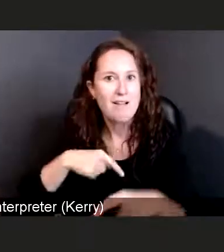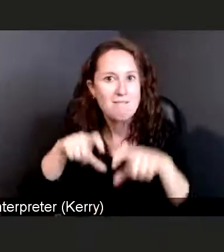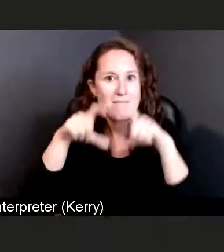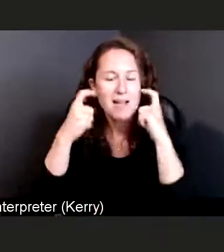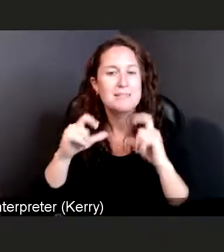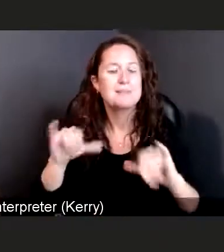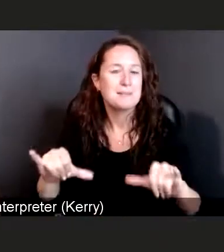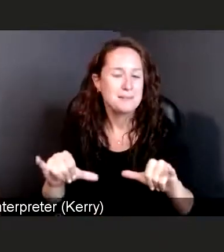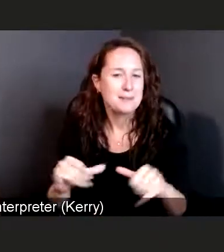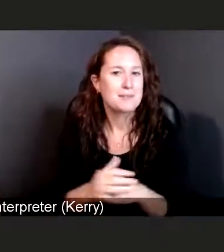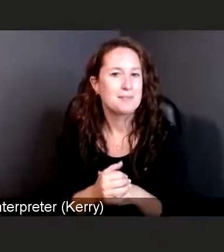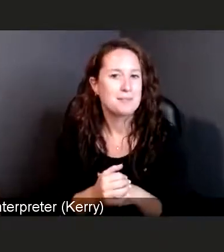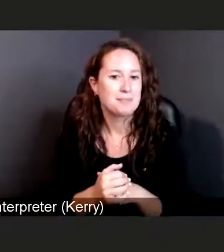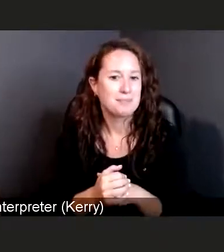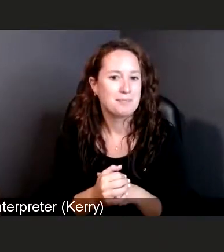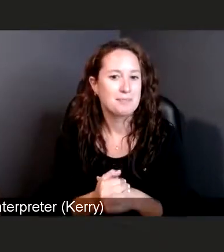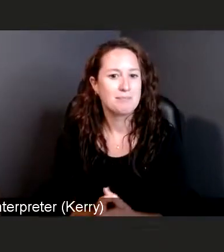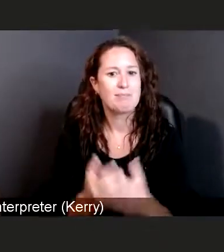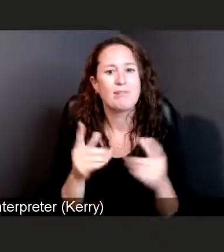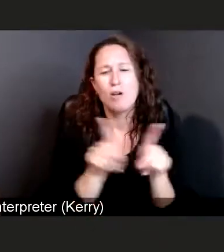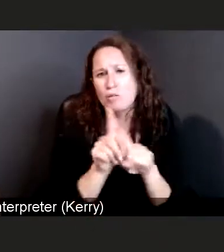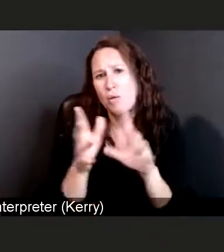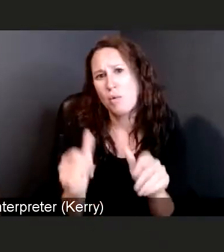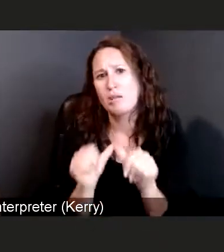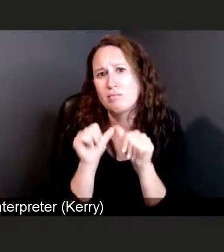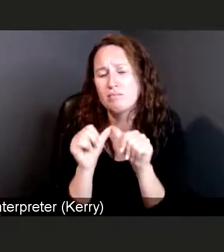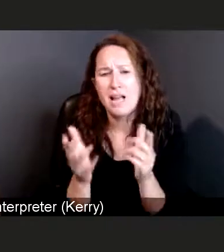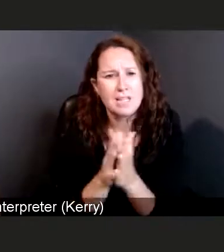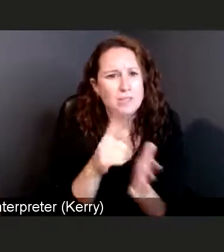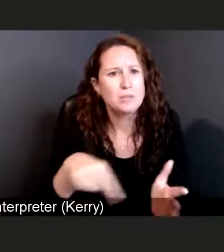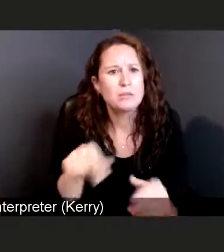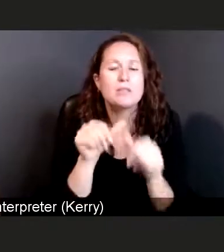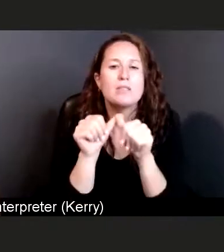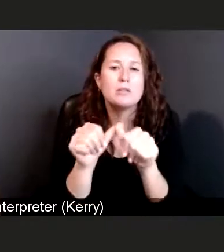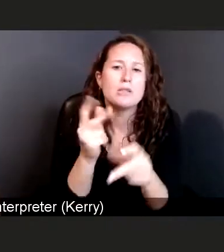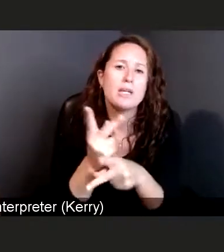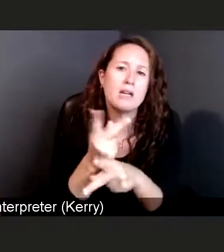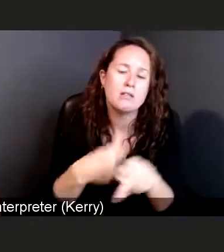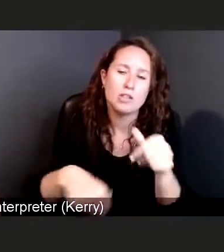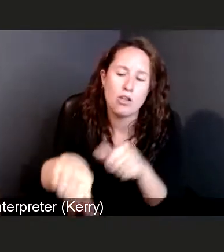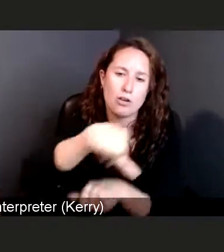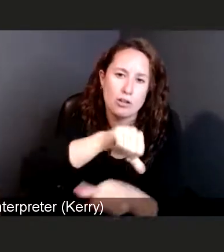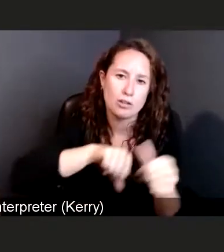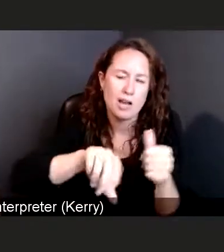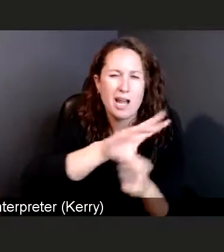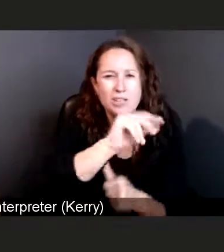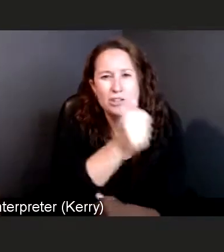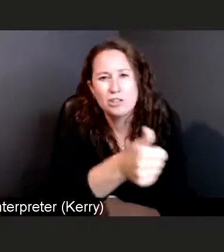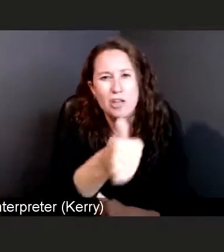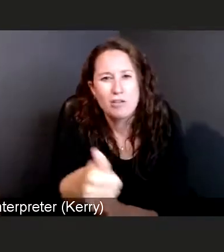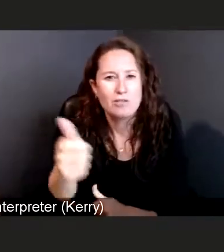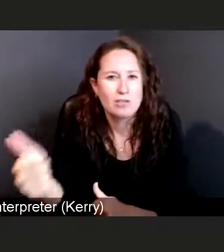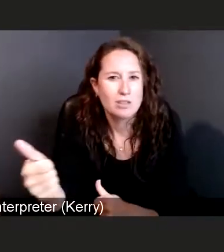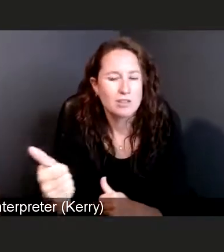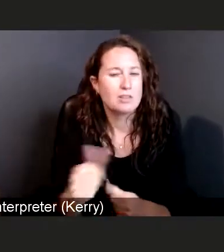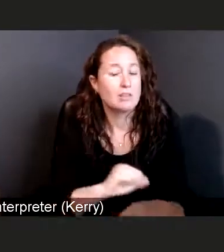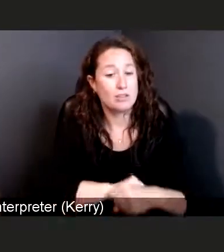is continue to take care of yourselves. You know, after COVID-19 and the surges, we found ourselves facing a lot of people